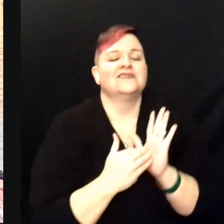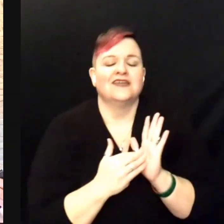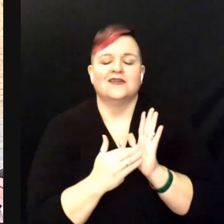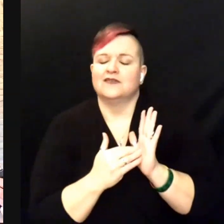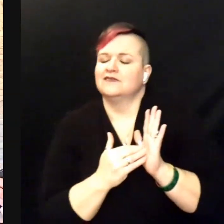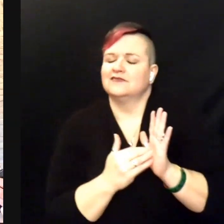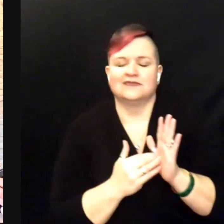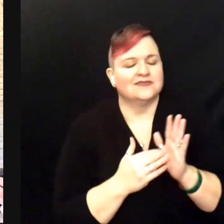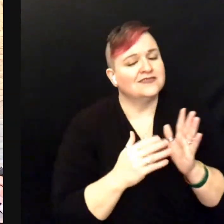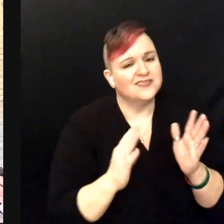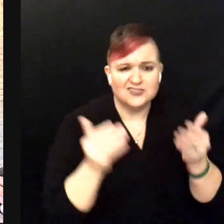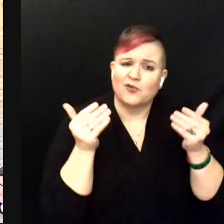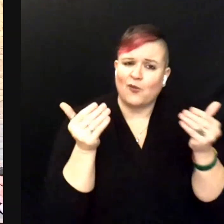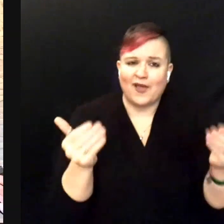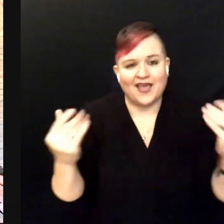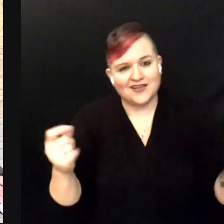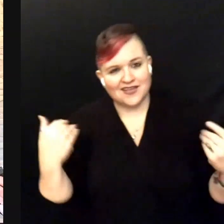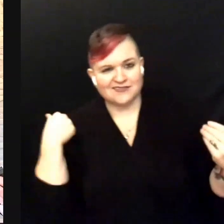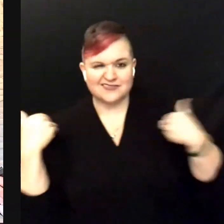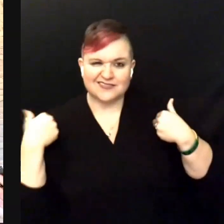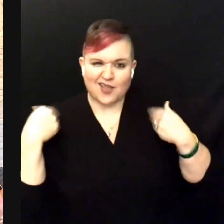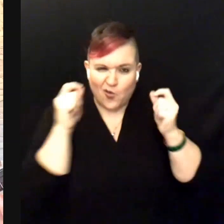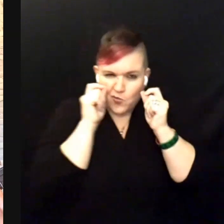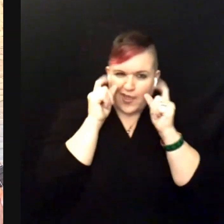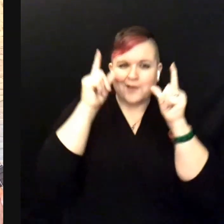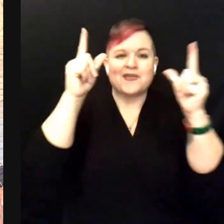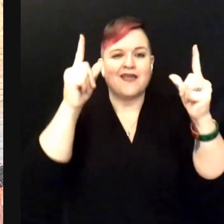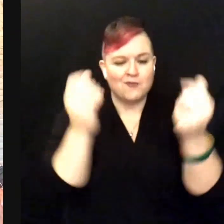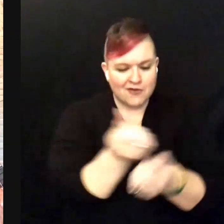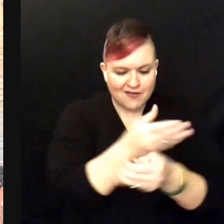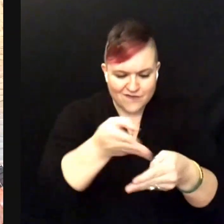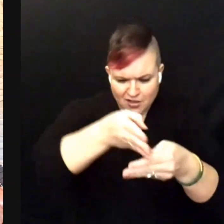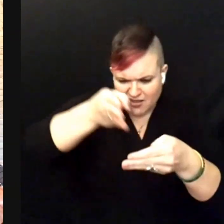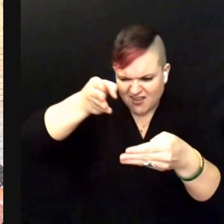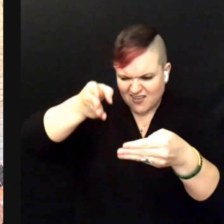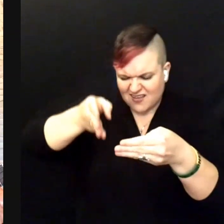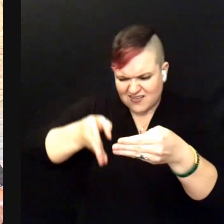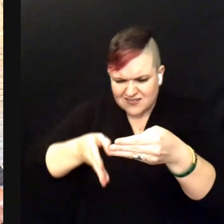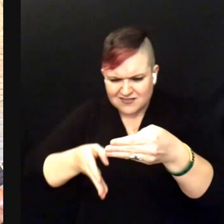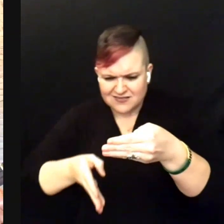wake me up when it’s all over